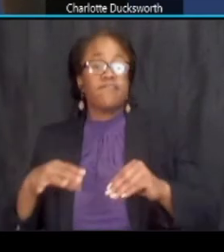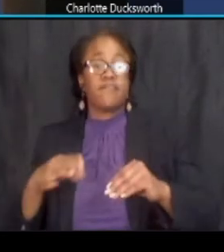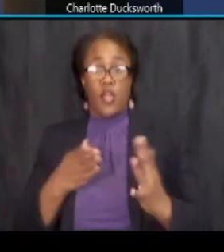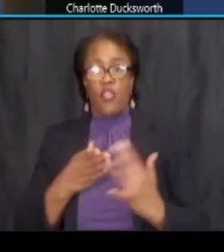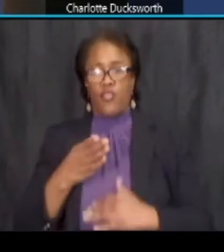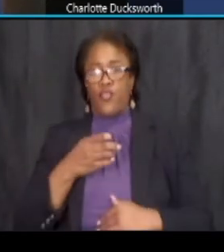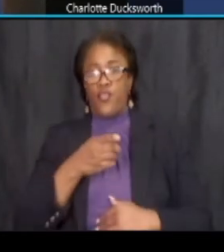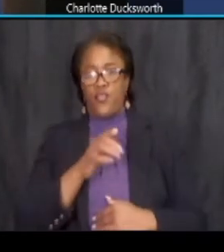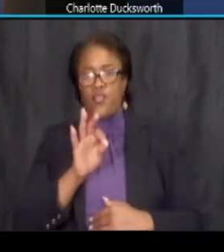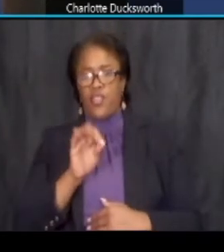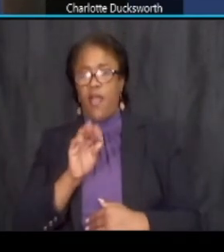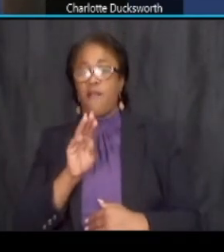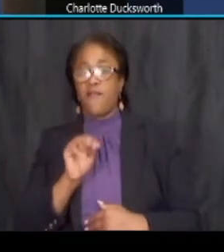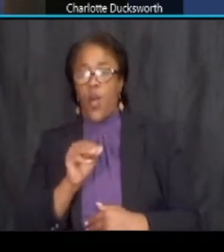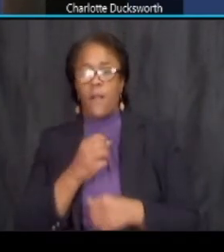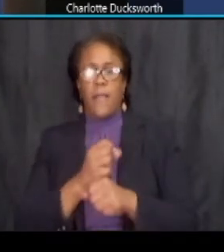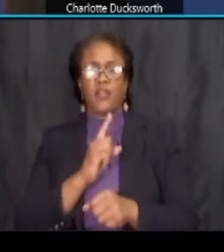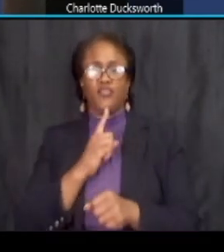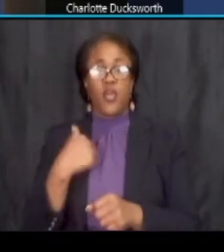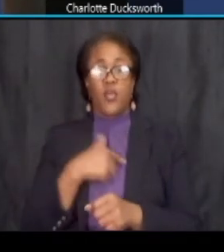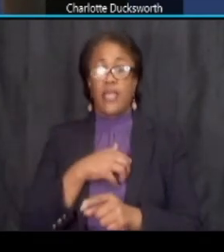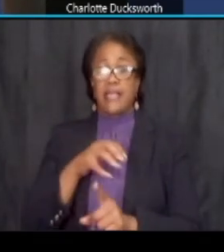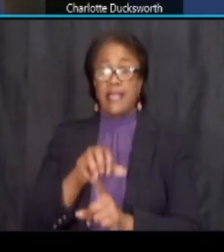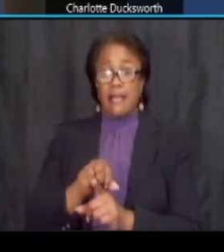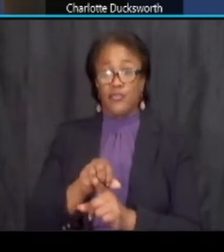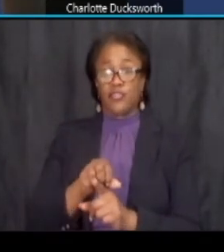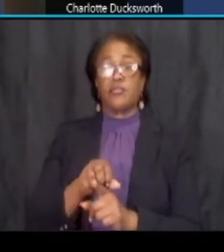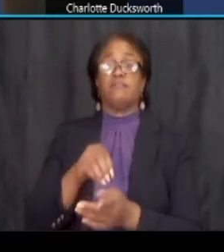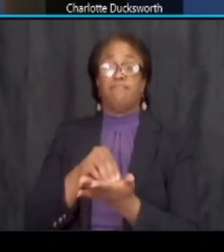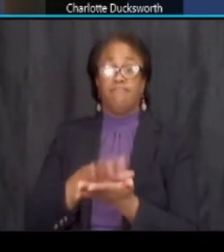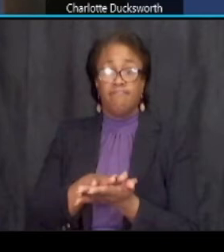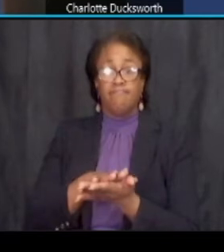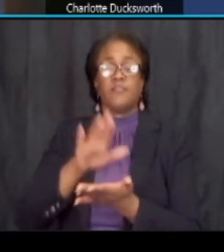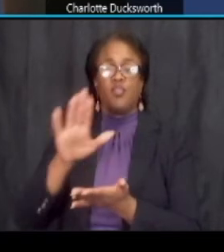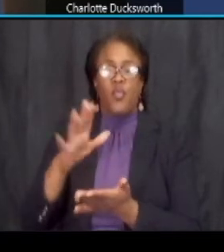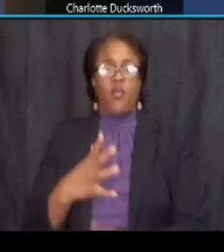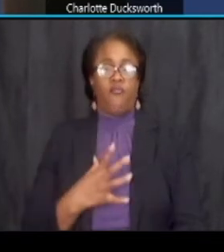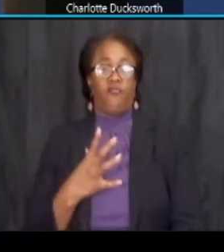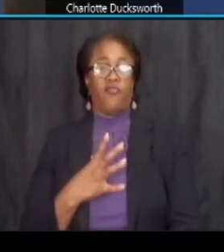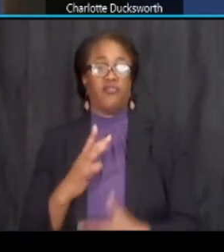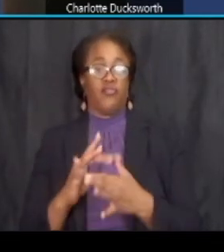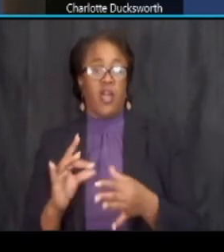um that ensures that we capture your official comments um as well through the title six process